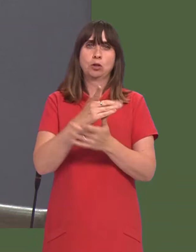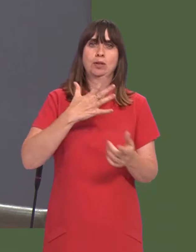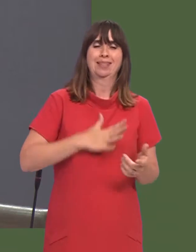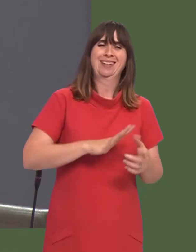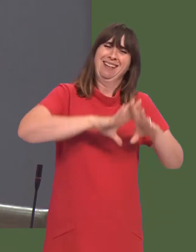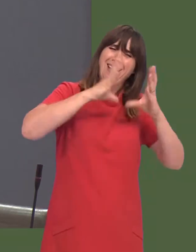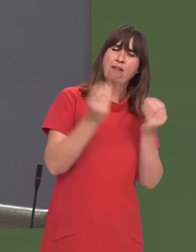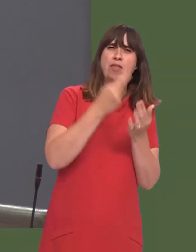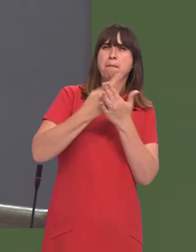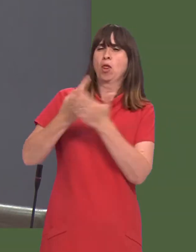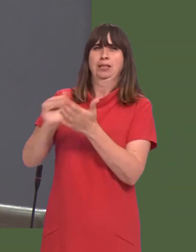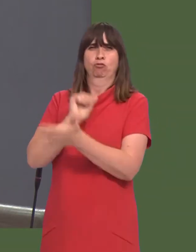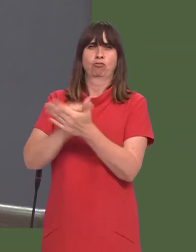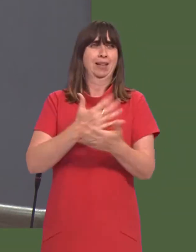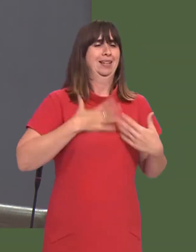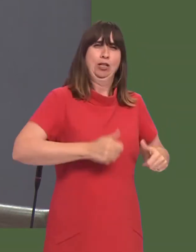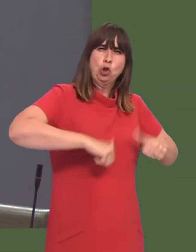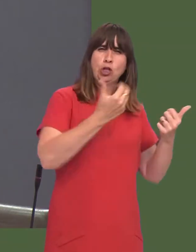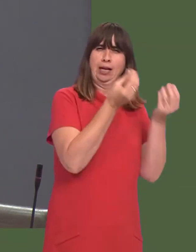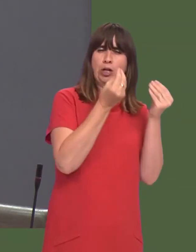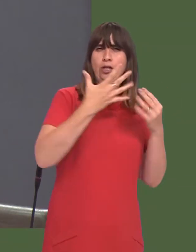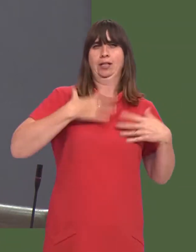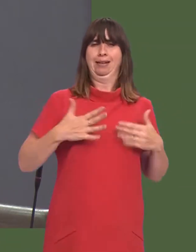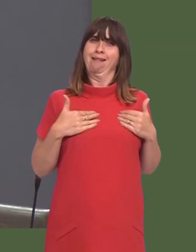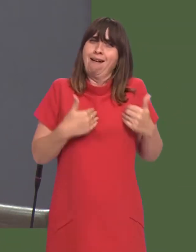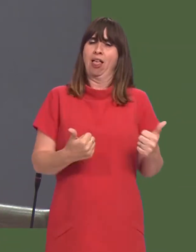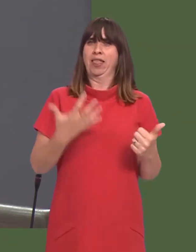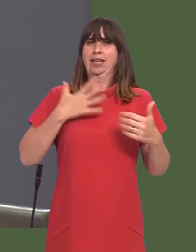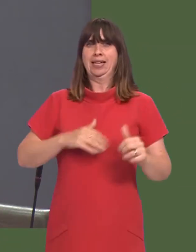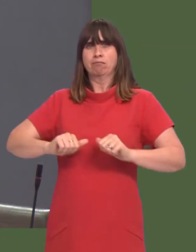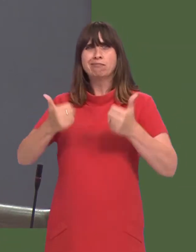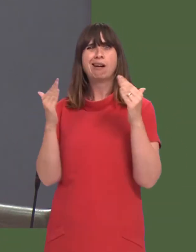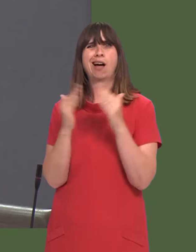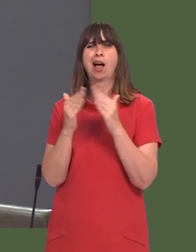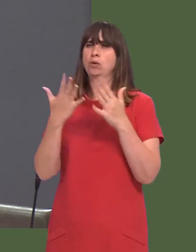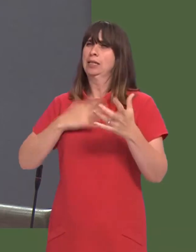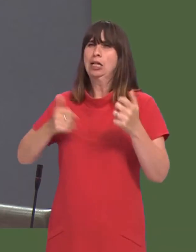getting every aspect of Government policyóeducation, health, housing, communitiesóworking together